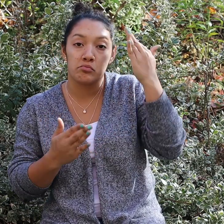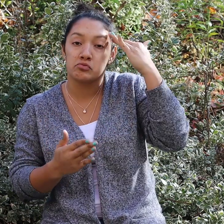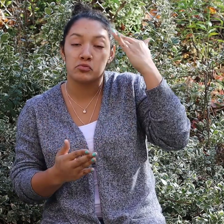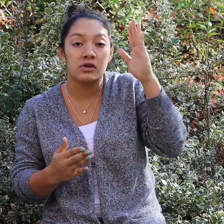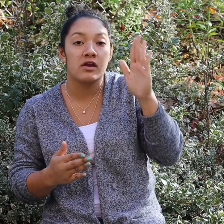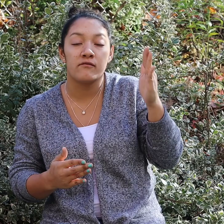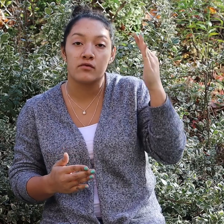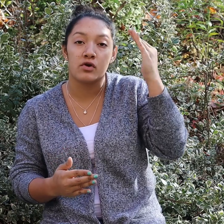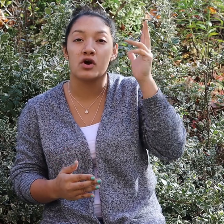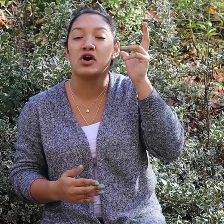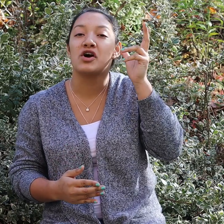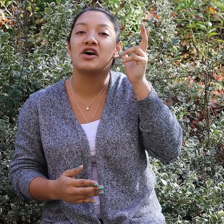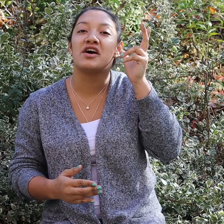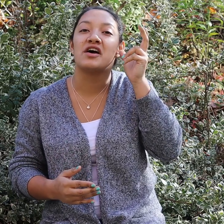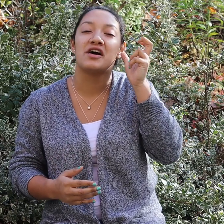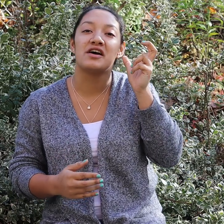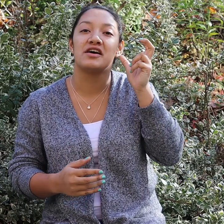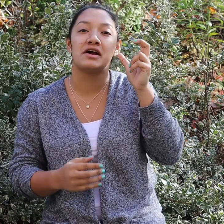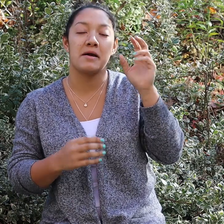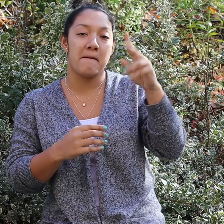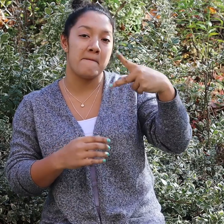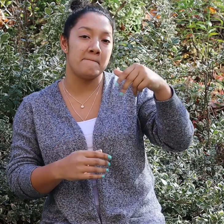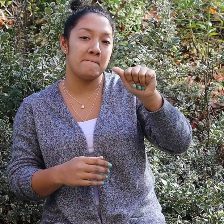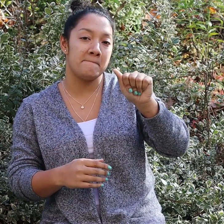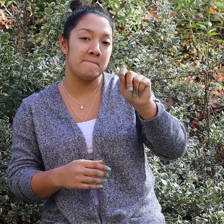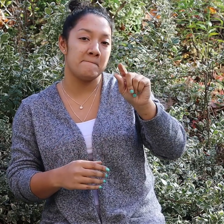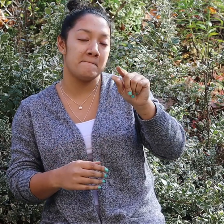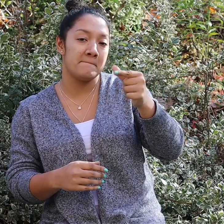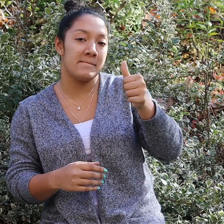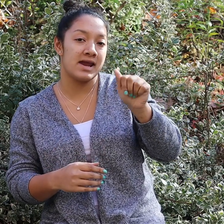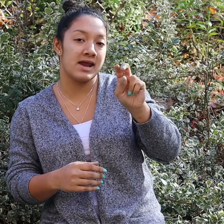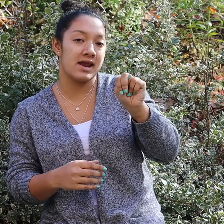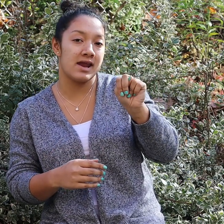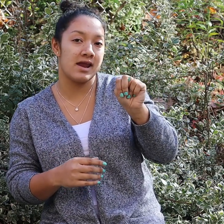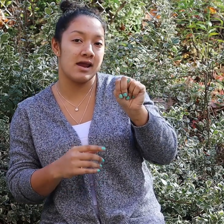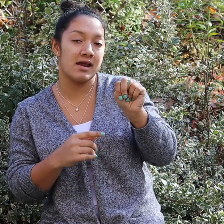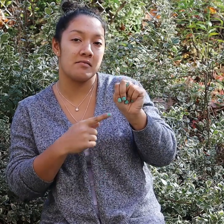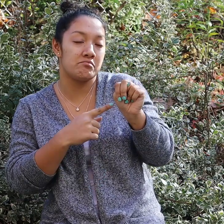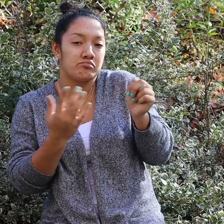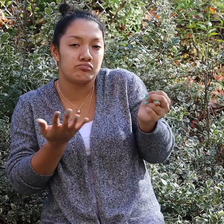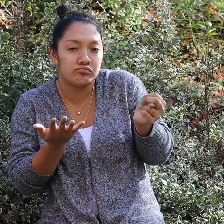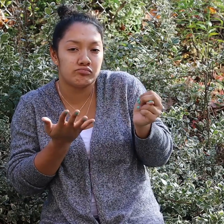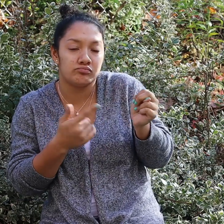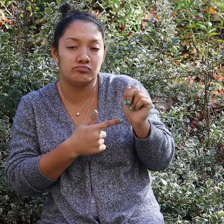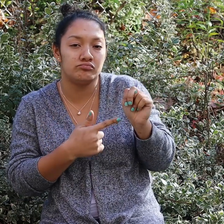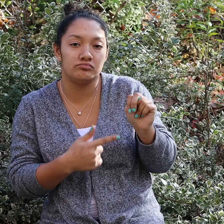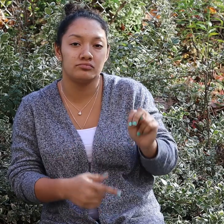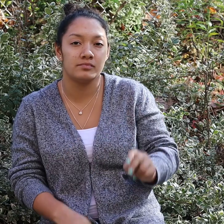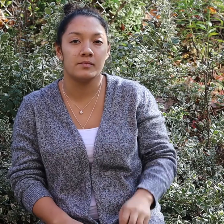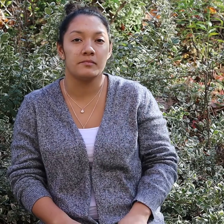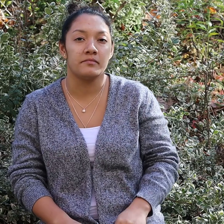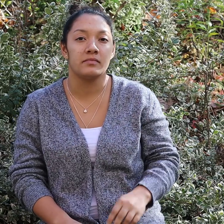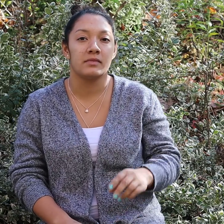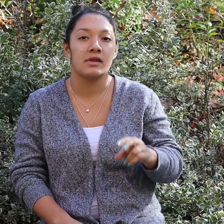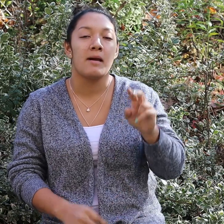Maybe you've never heard that word before: Pagan. So what is it?